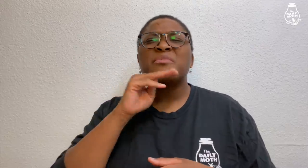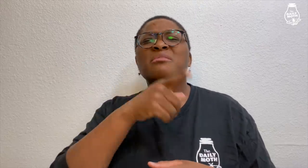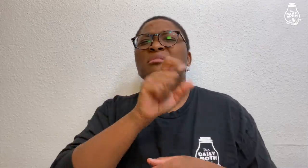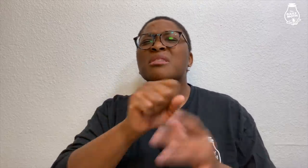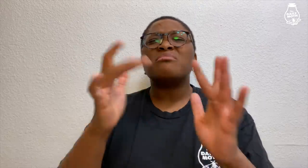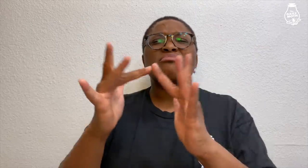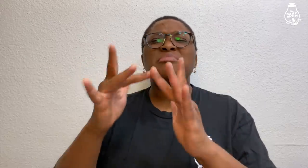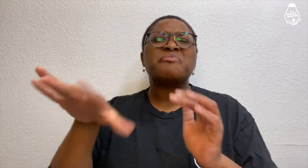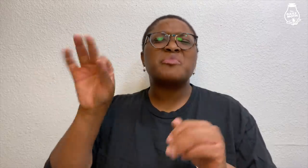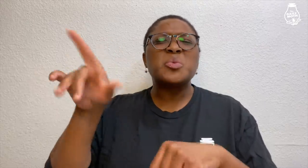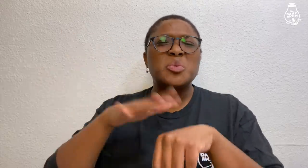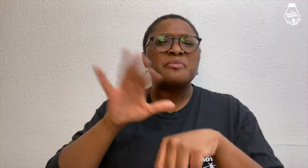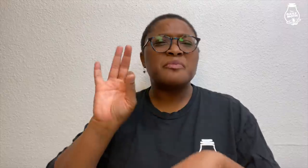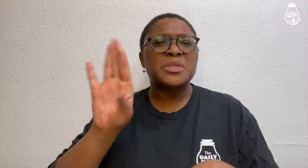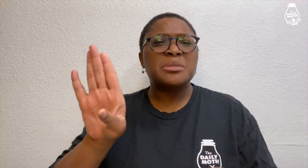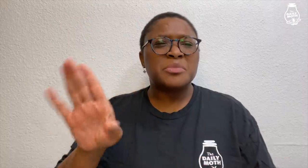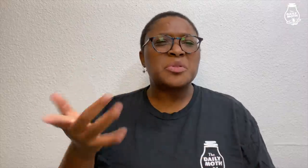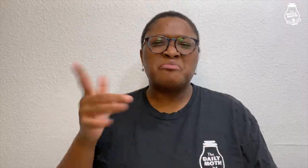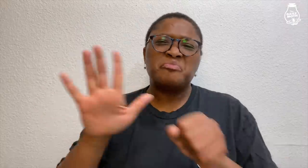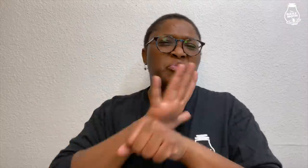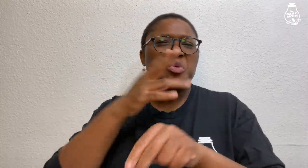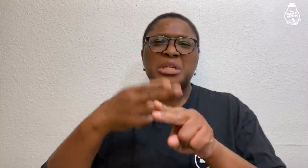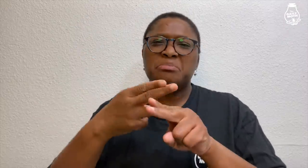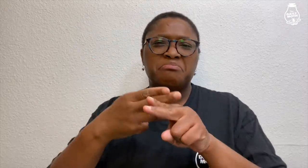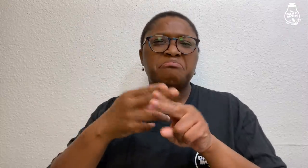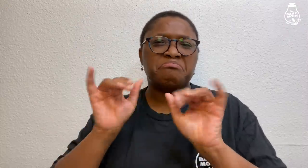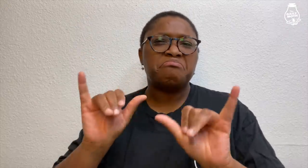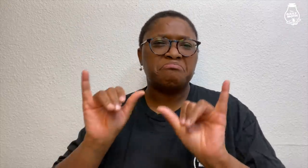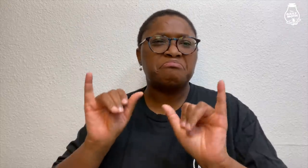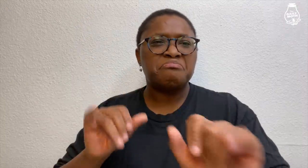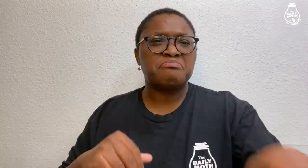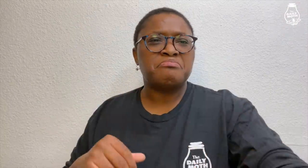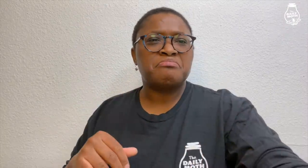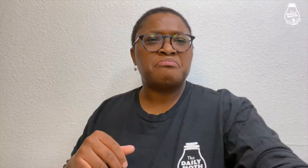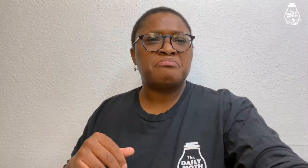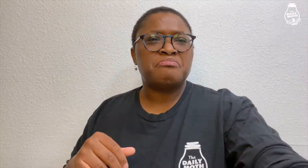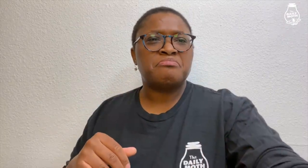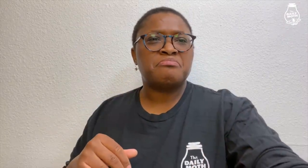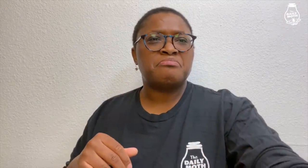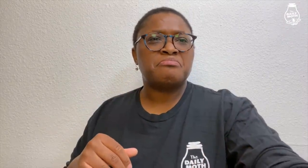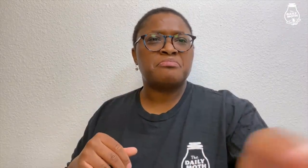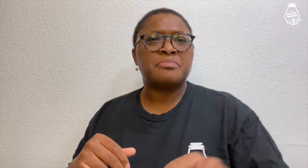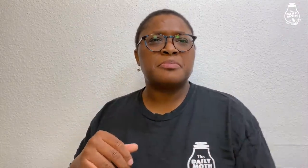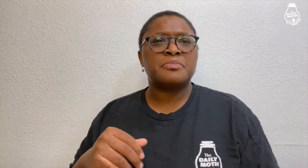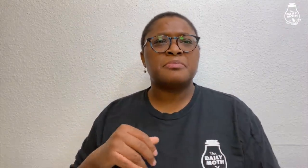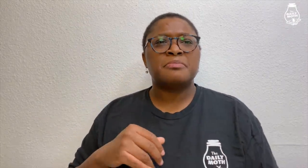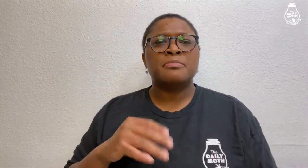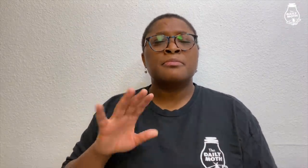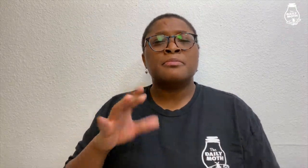Mavrick said "You can find him on Facebook with his full name.